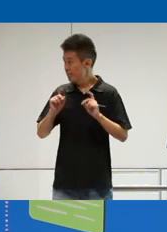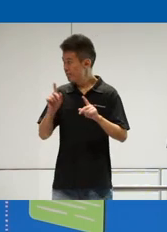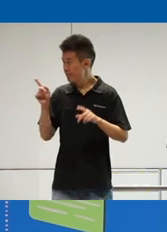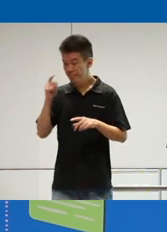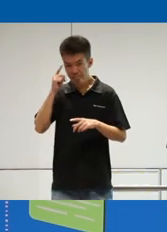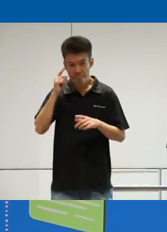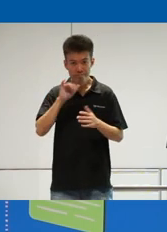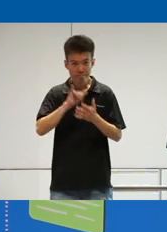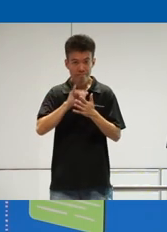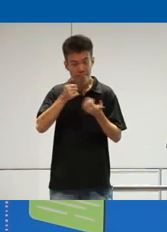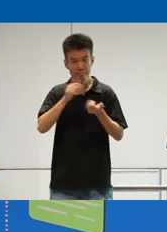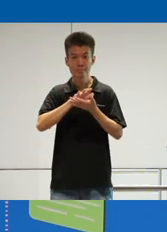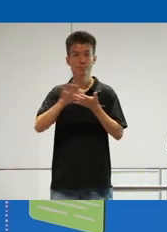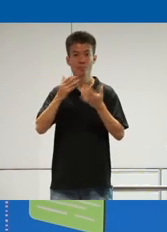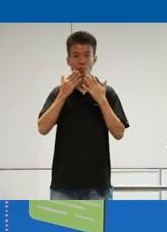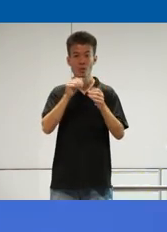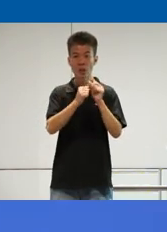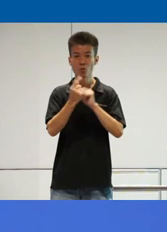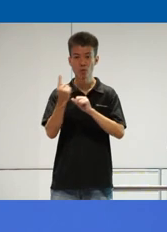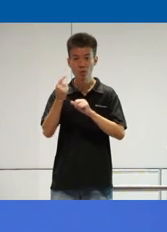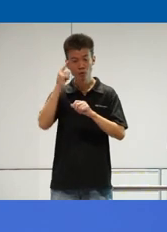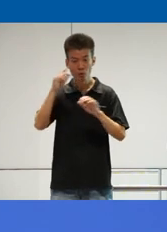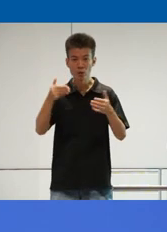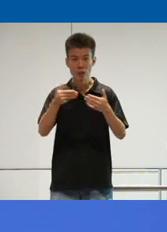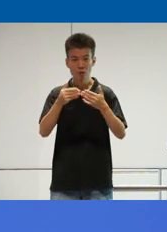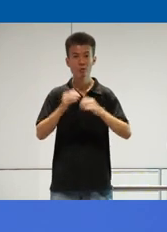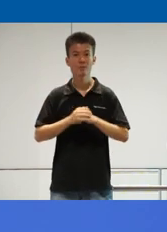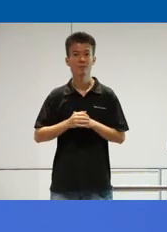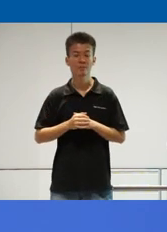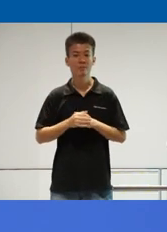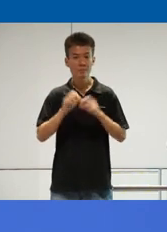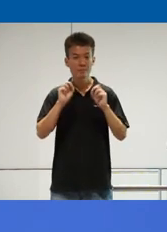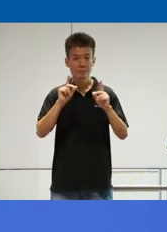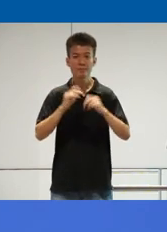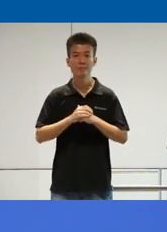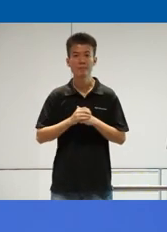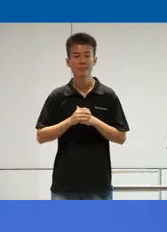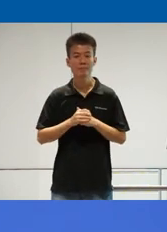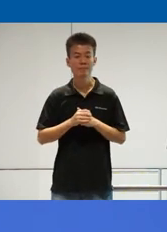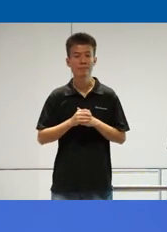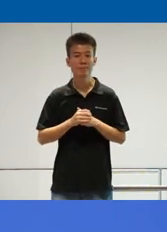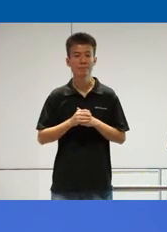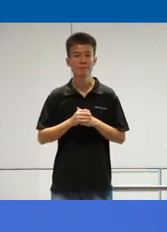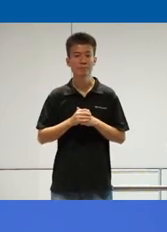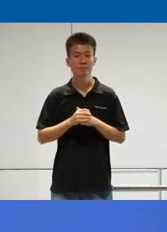that that's just nice thanks everyone for us introductions okay um right so um just a little